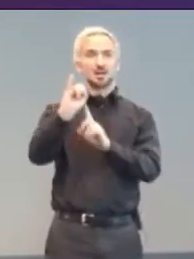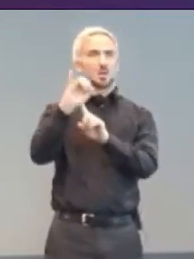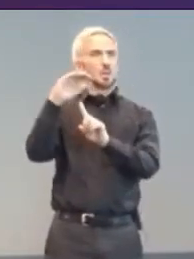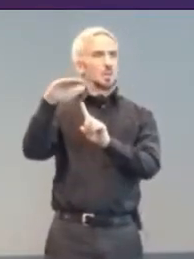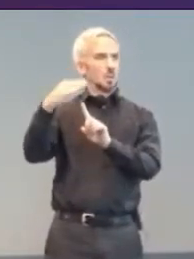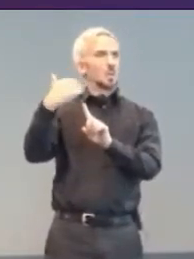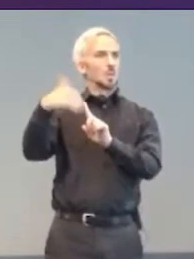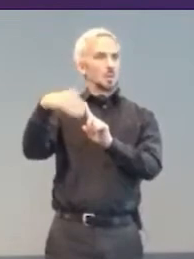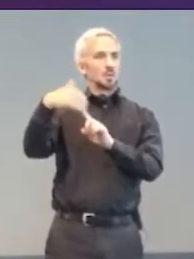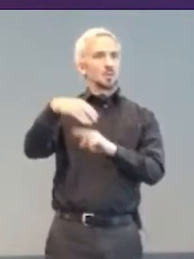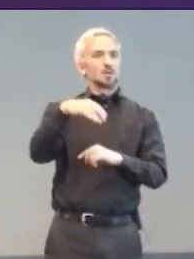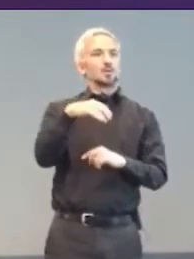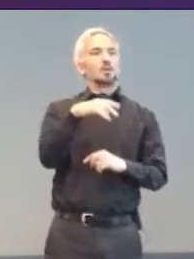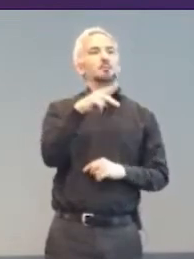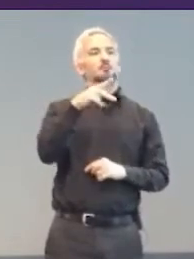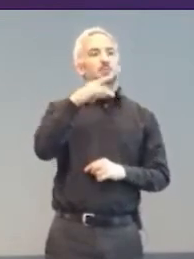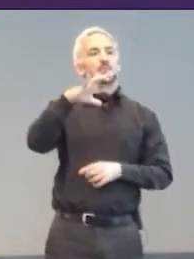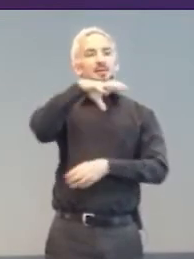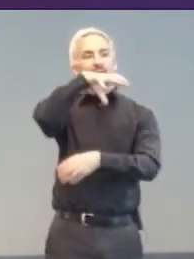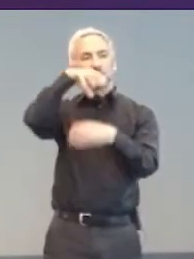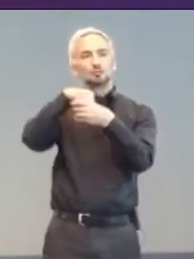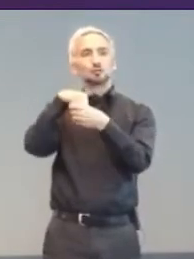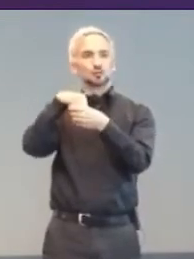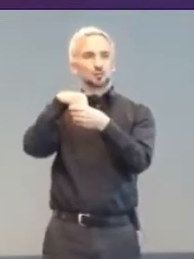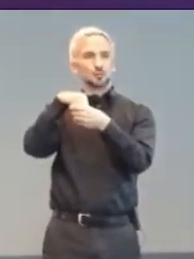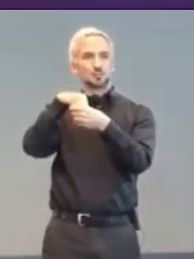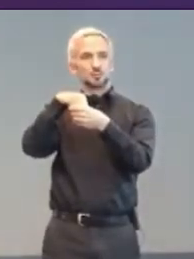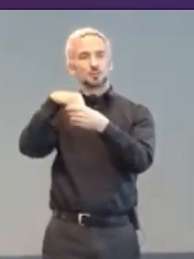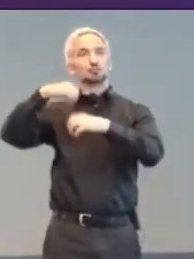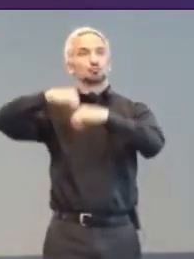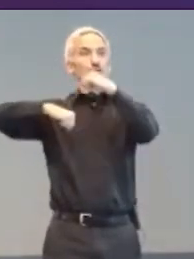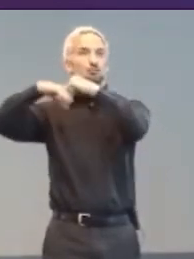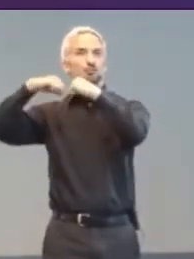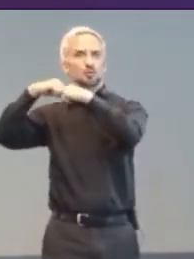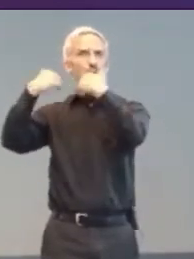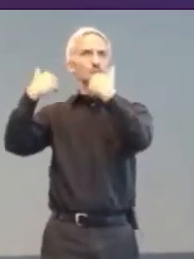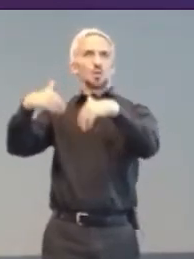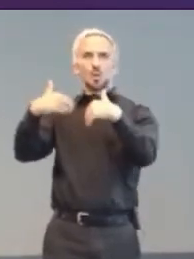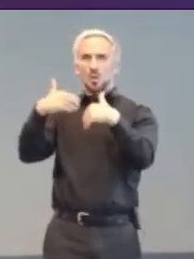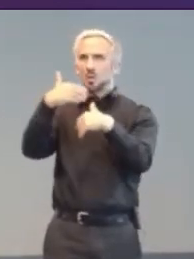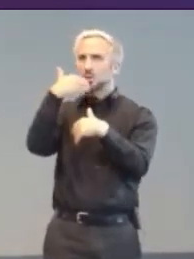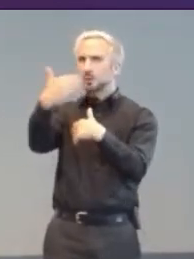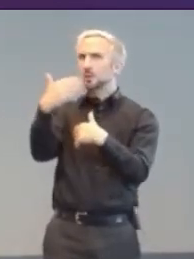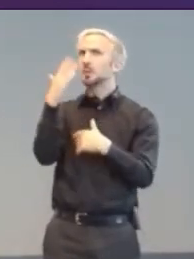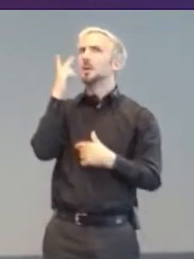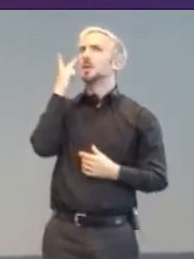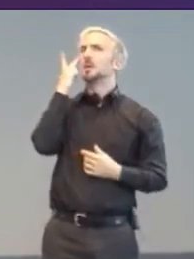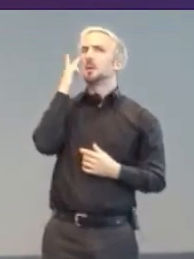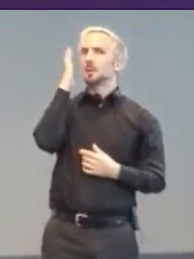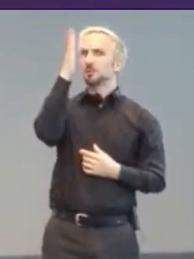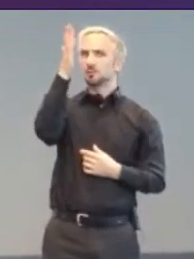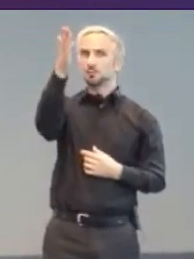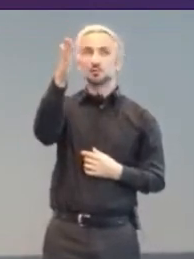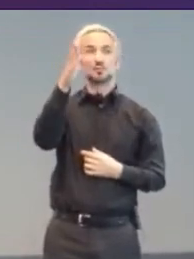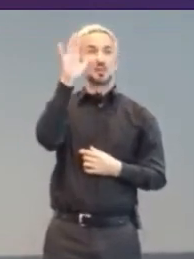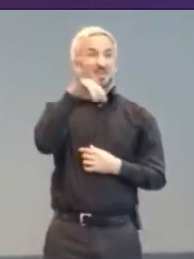The concept is of individual accessibility profiles, stored in the cloud, and applied